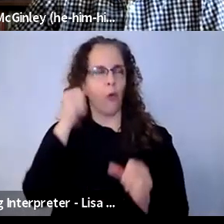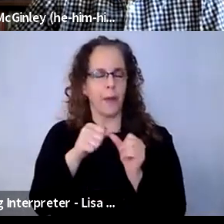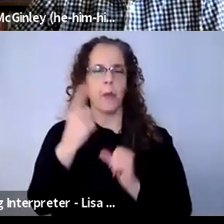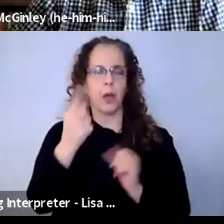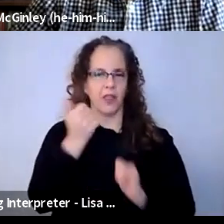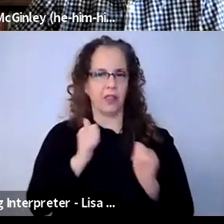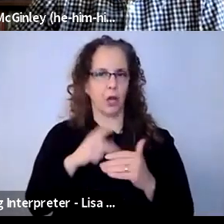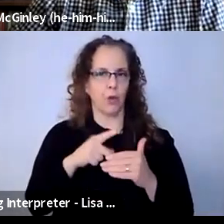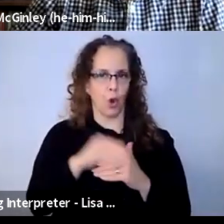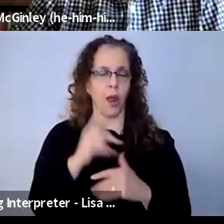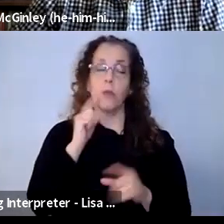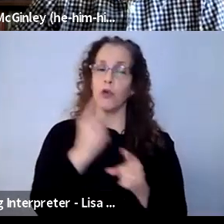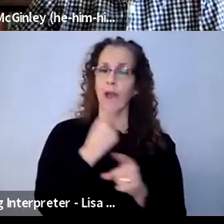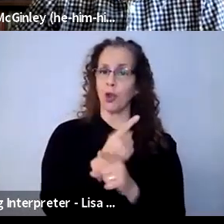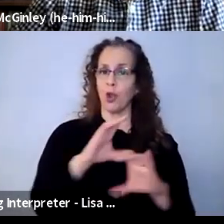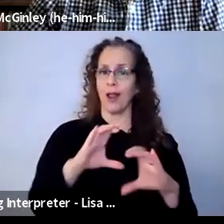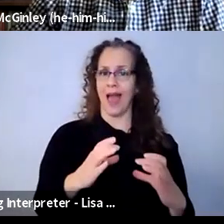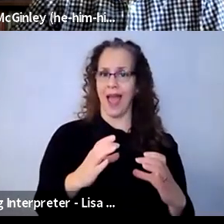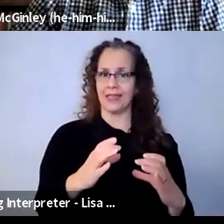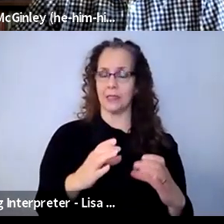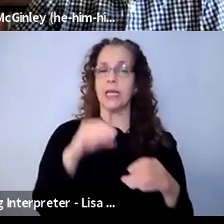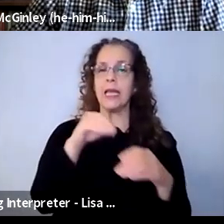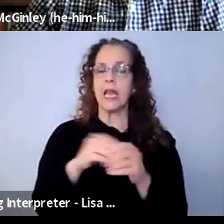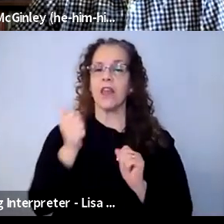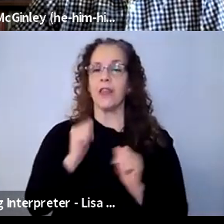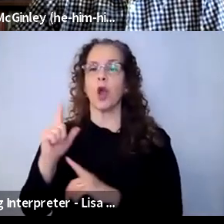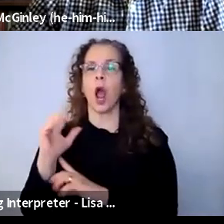it was a regular class and a theater club. And the sessions,